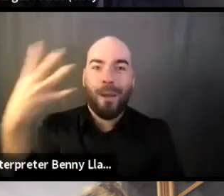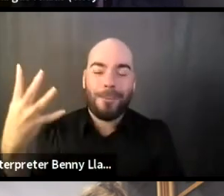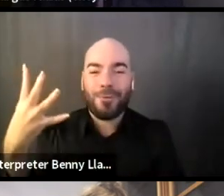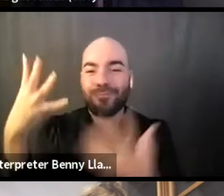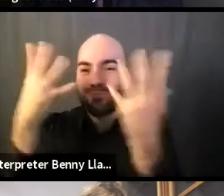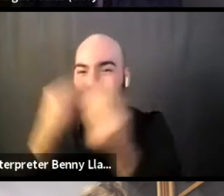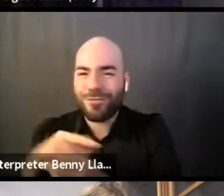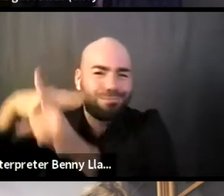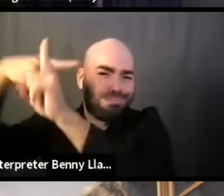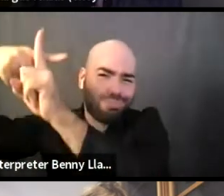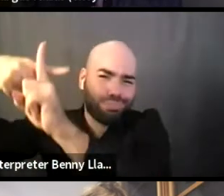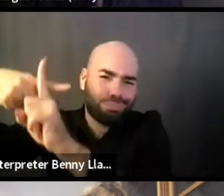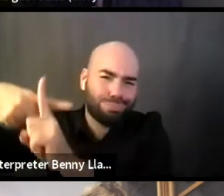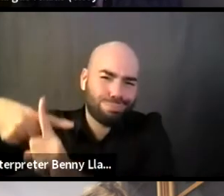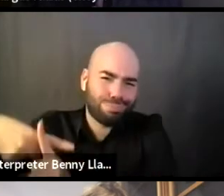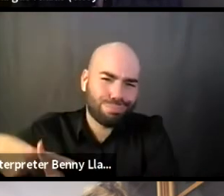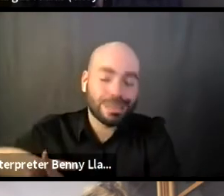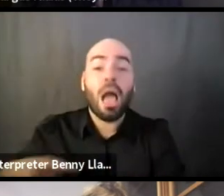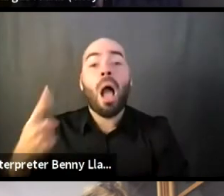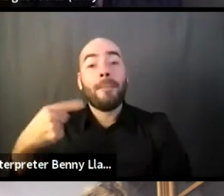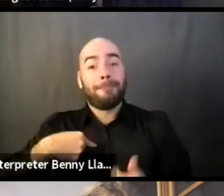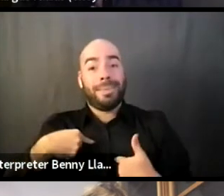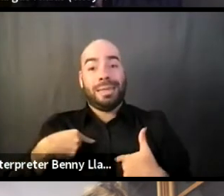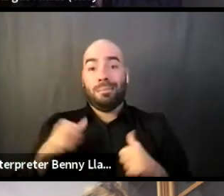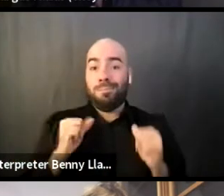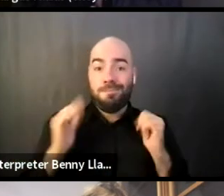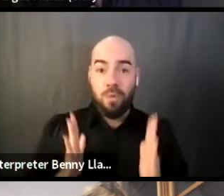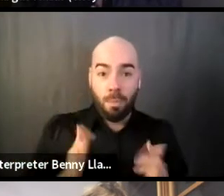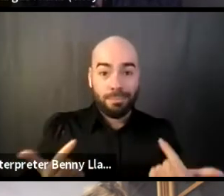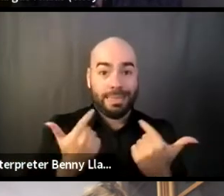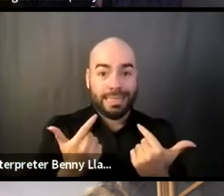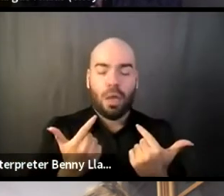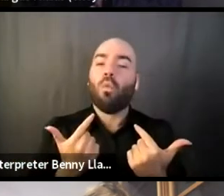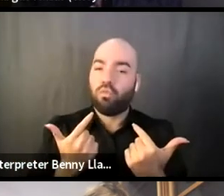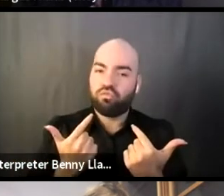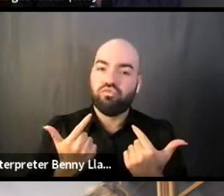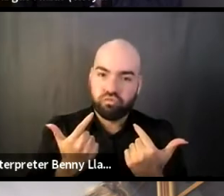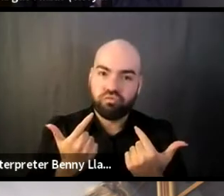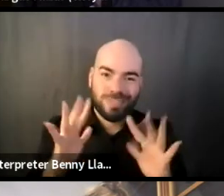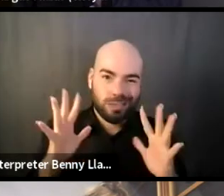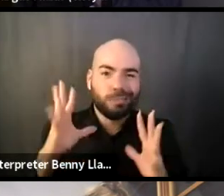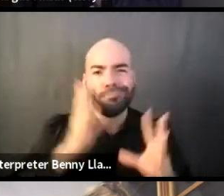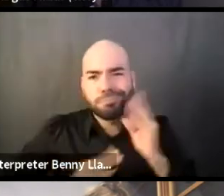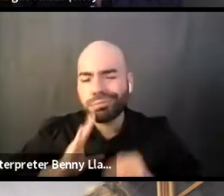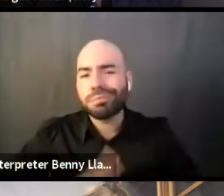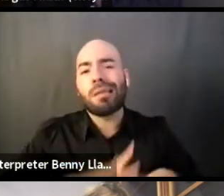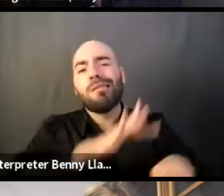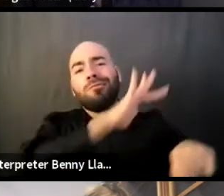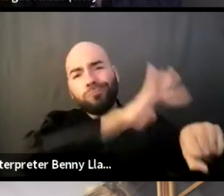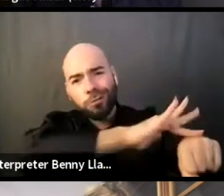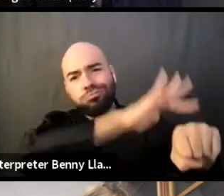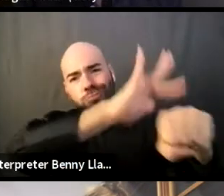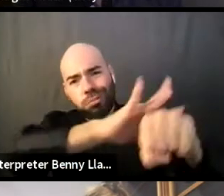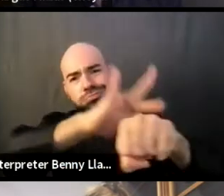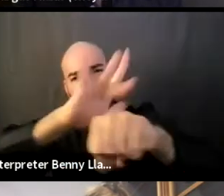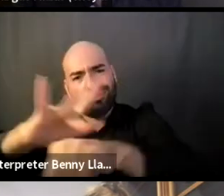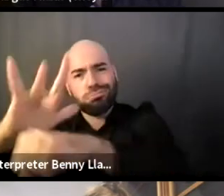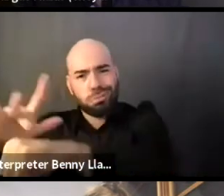as an artist, I have definitely been in jobs or in positions where I've seen a lot of red flags